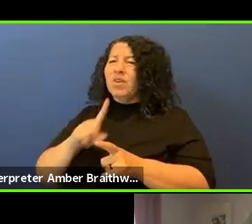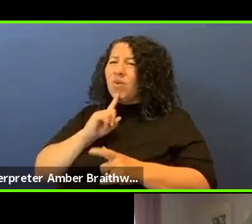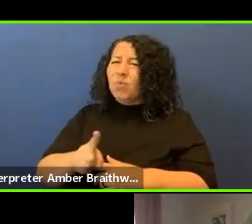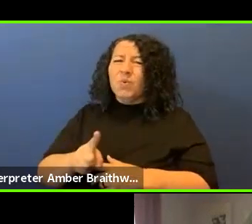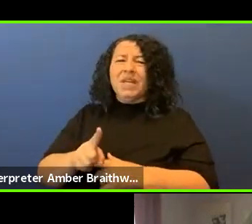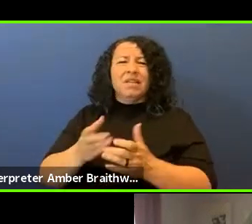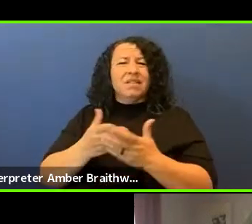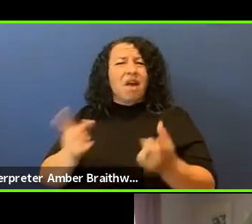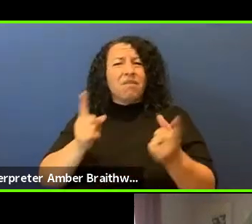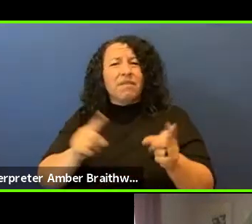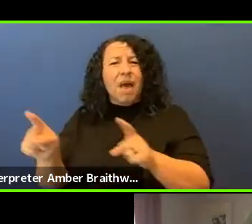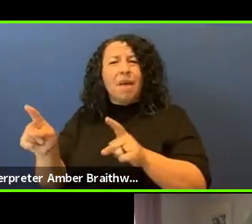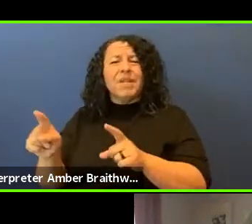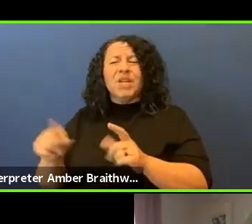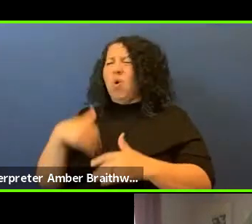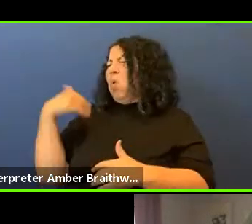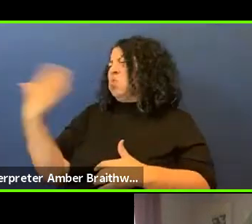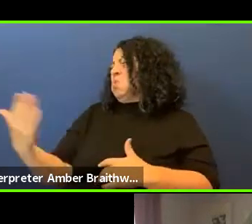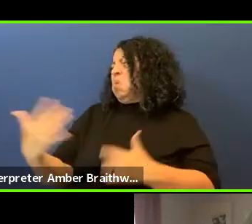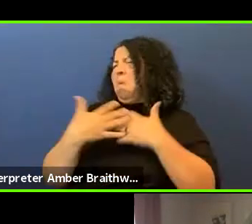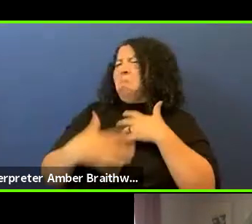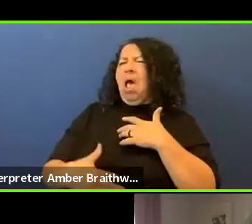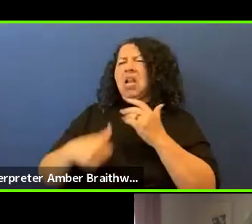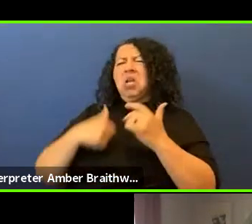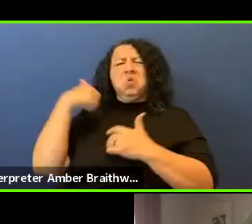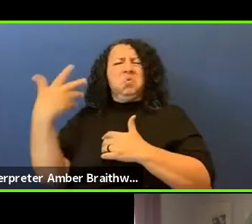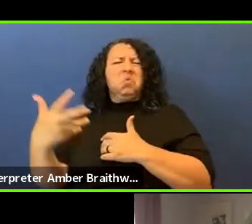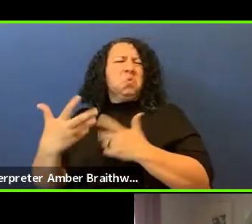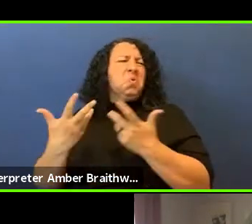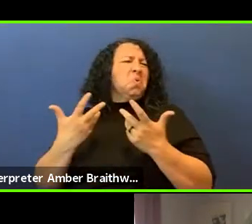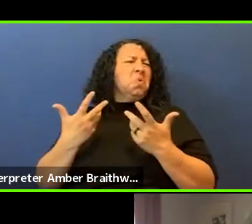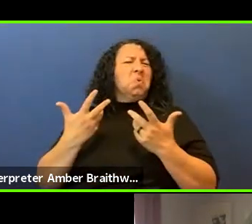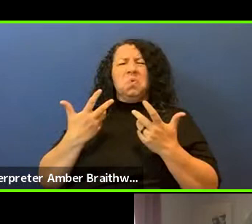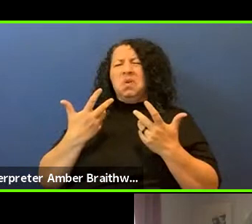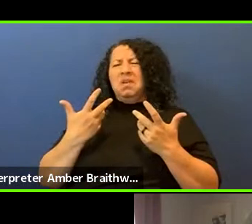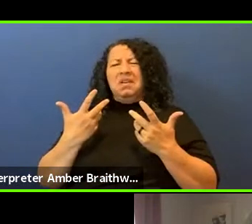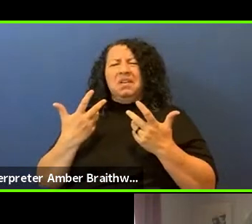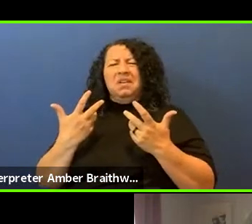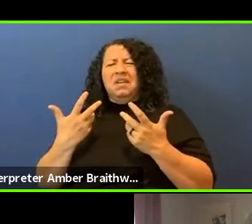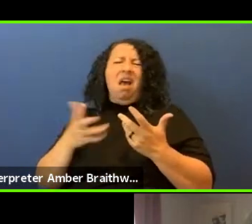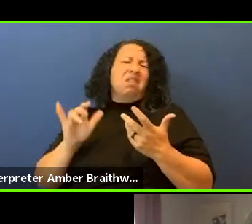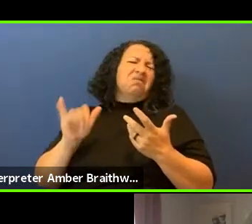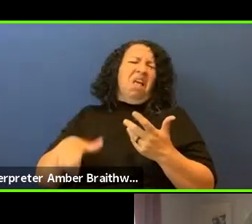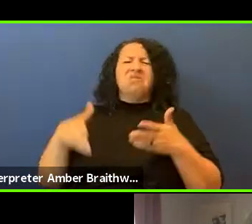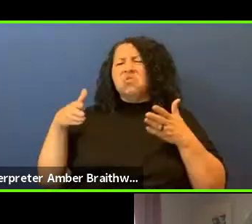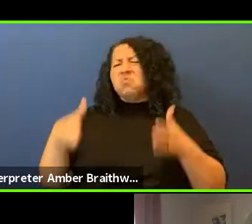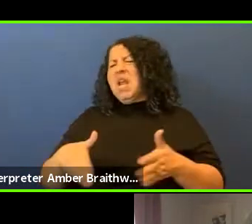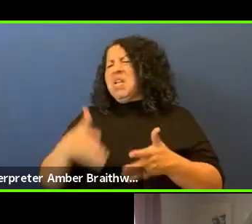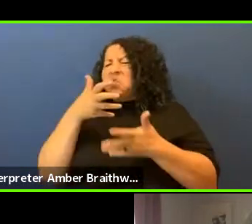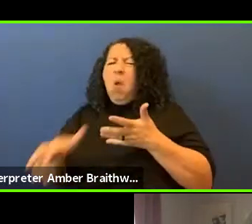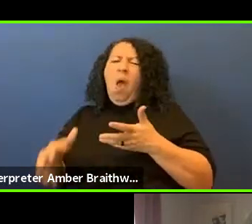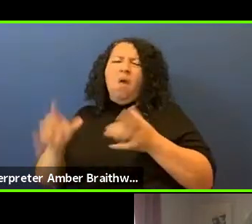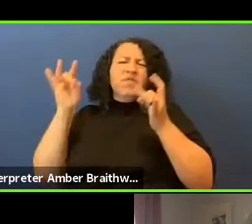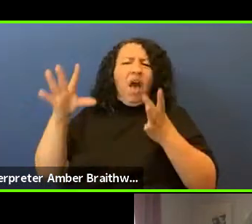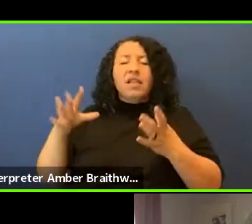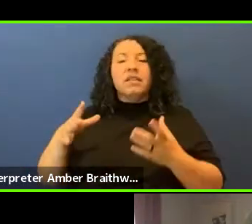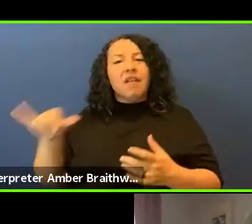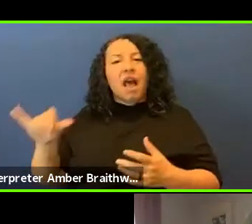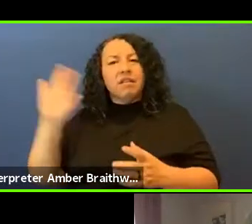it's too bloody, it's too - it's the streets, it's rough, it's violent